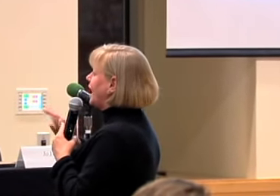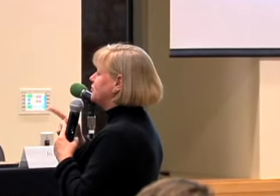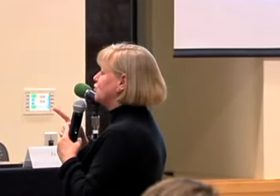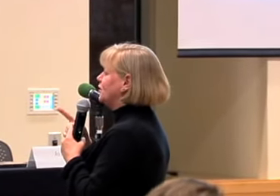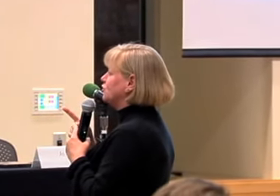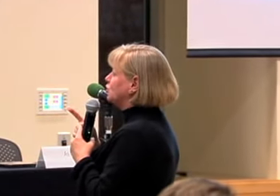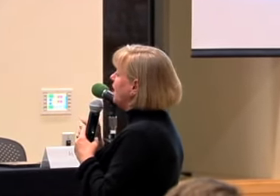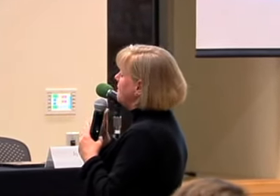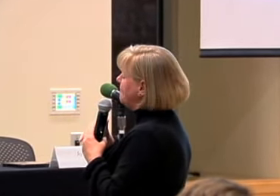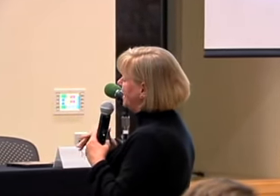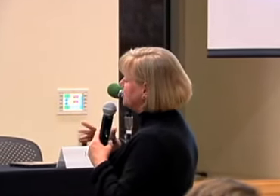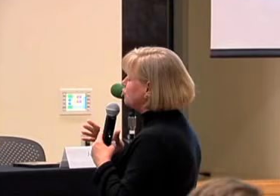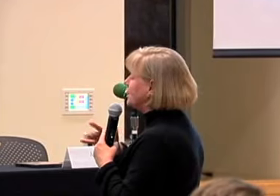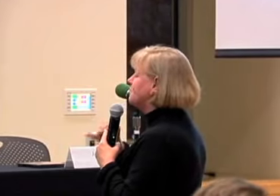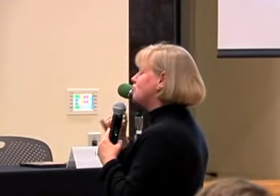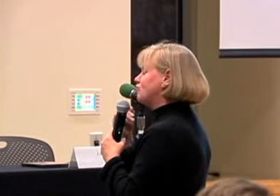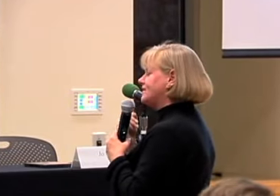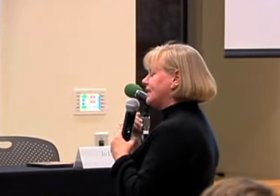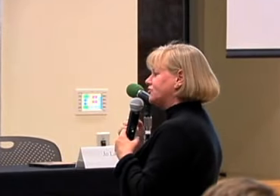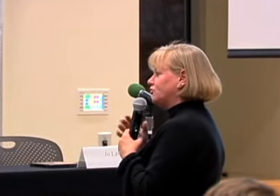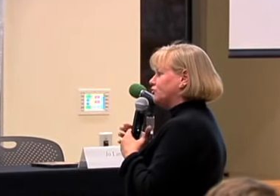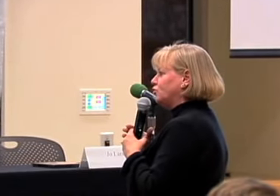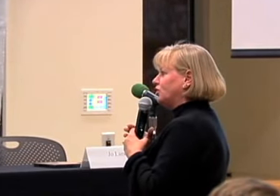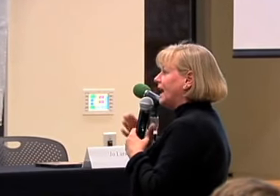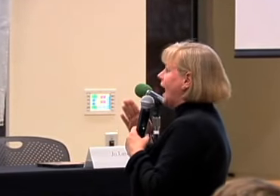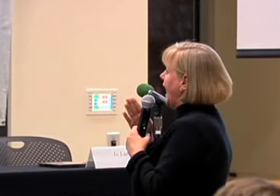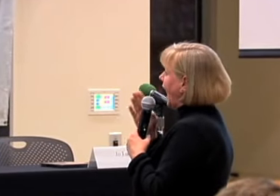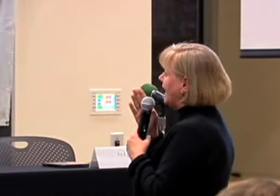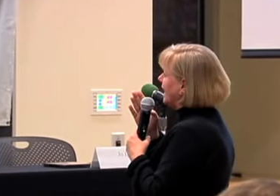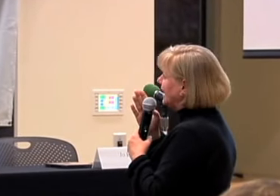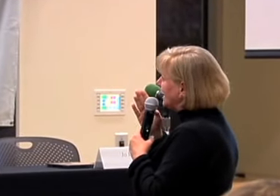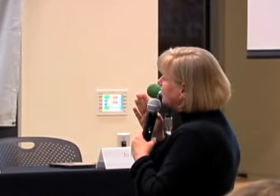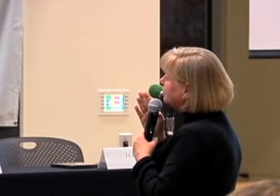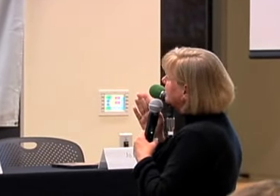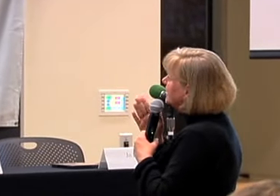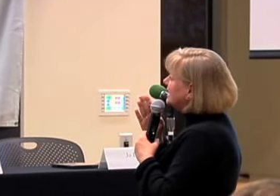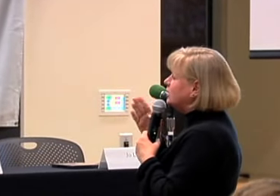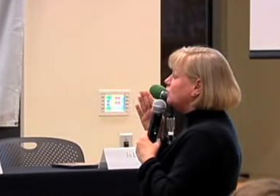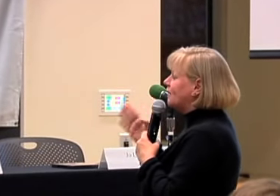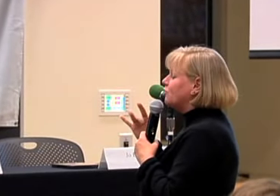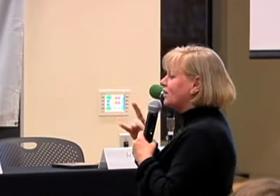PERHAPS YOU WENT TO, MAINSTREAM, RESIDENTIAL SCHOOL OR IF YOU EVER